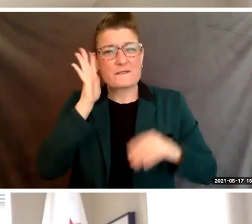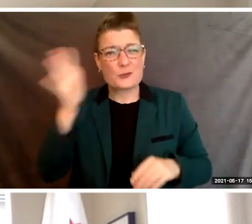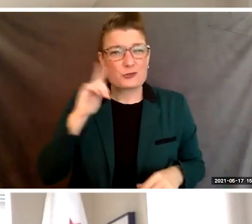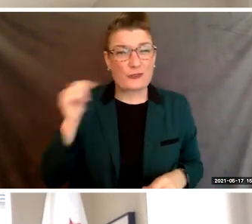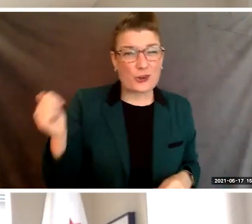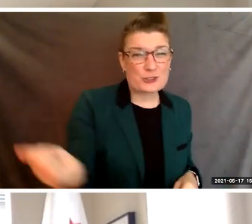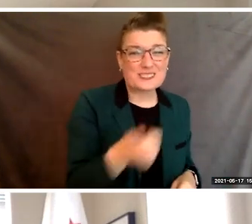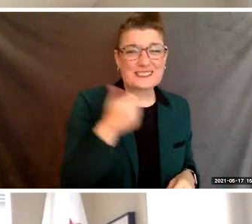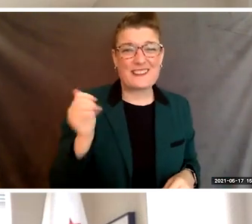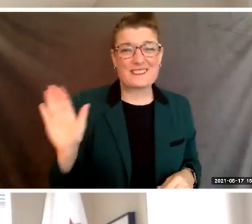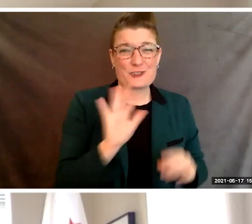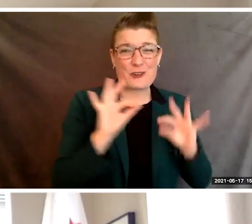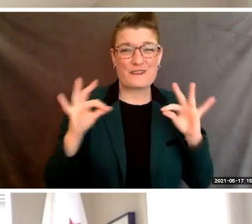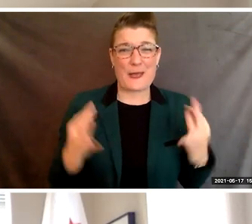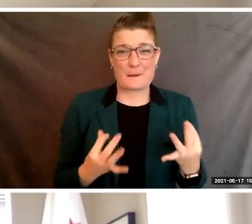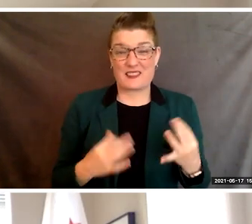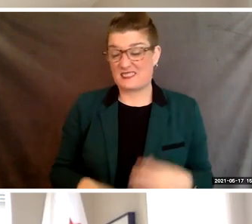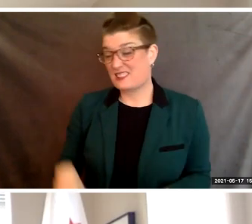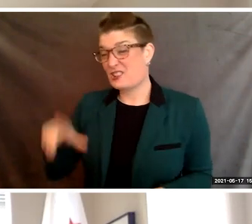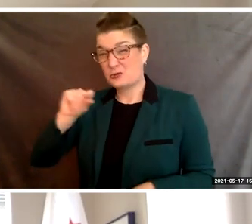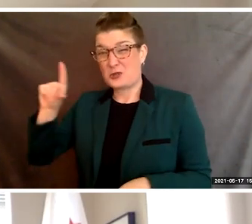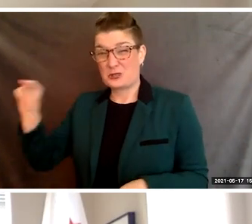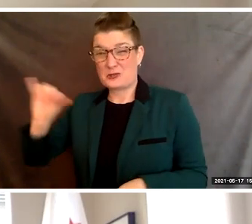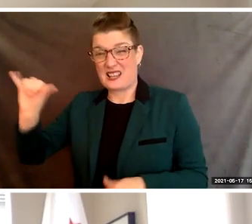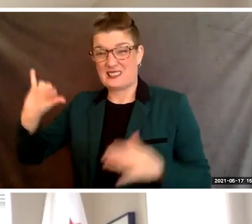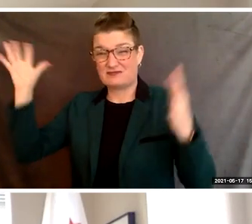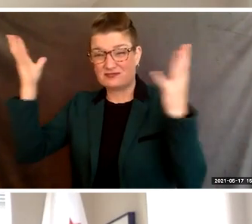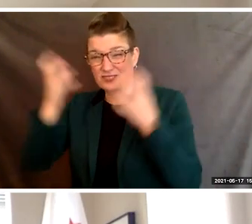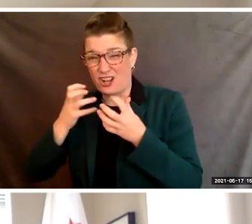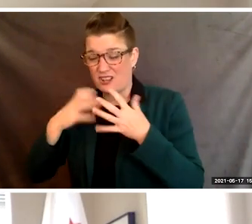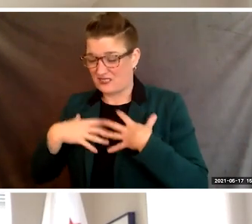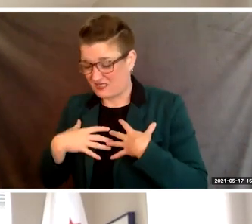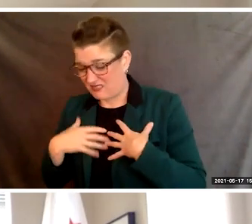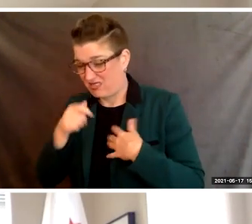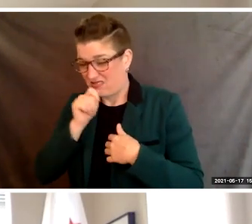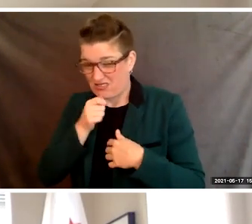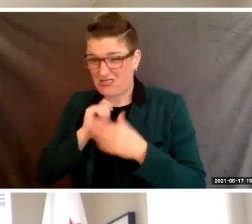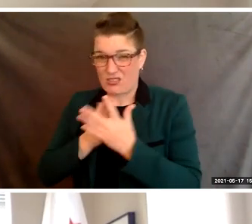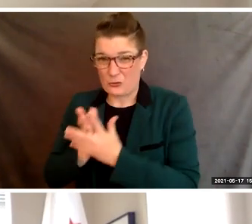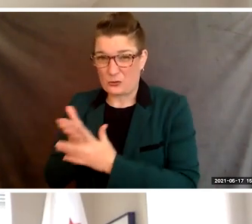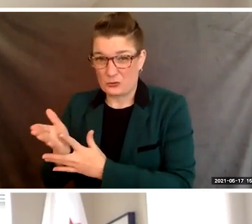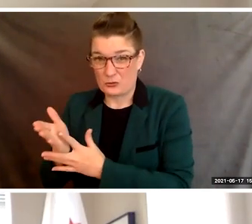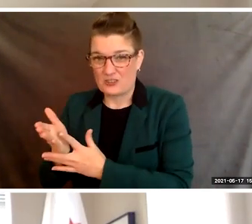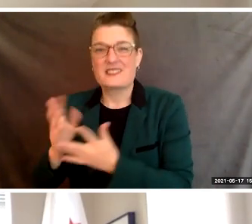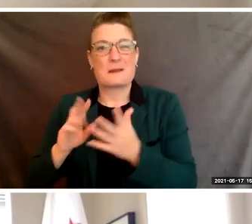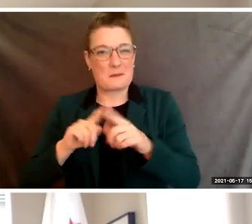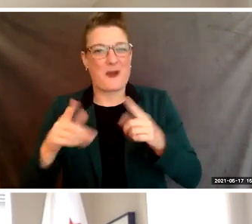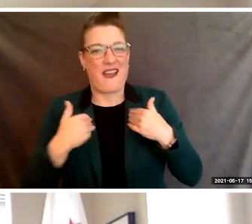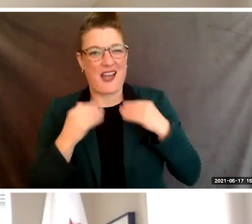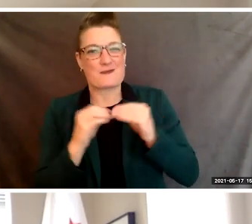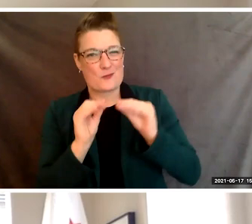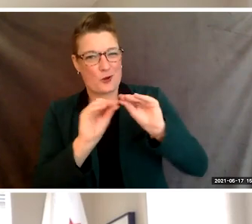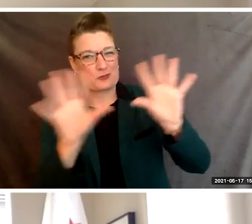Through the darkness of 2020 and a global pandemic, a brighter future is ahead for all of us,